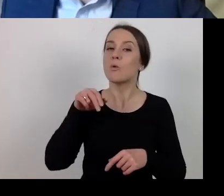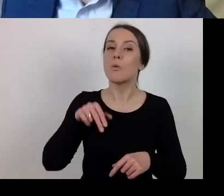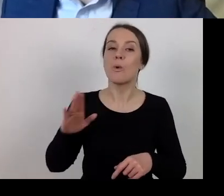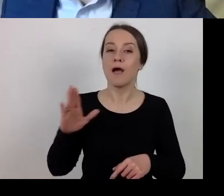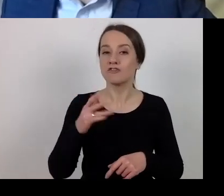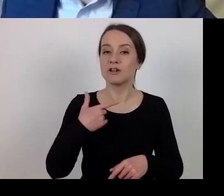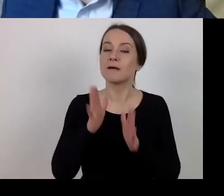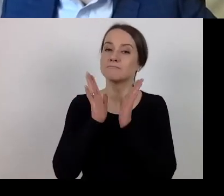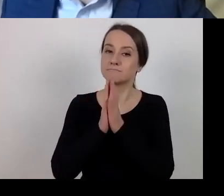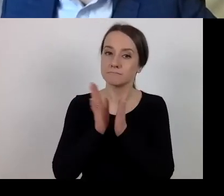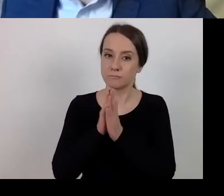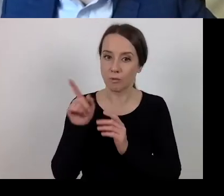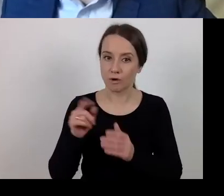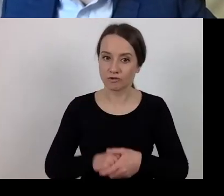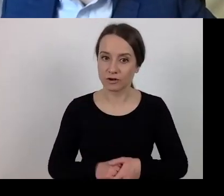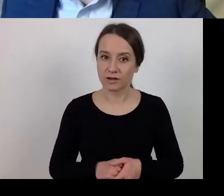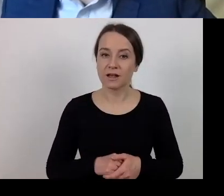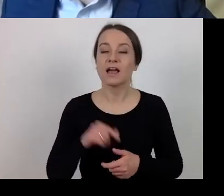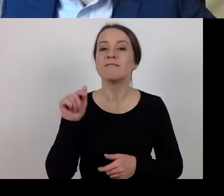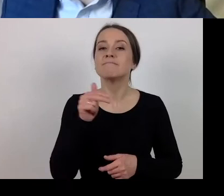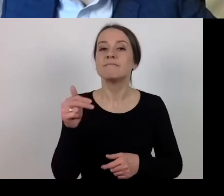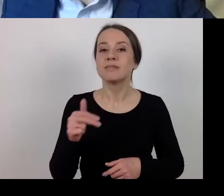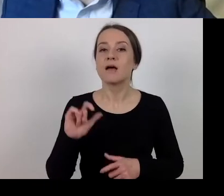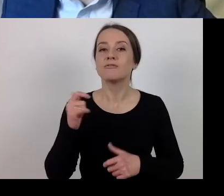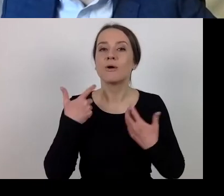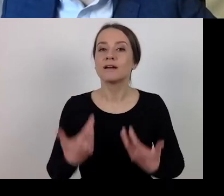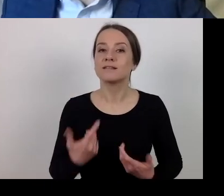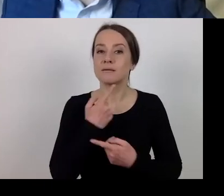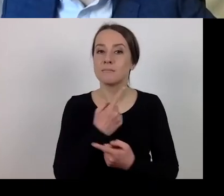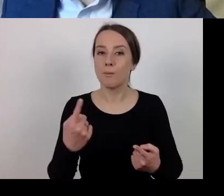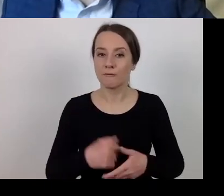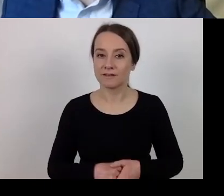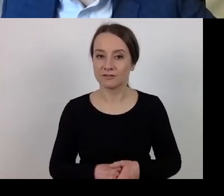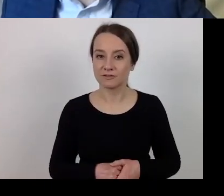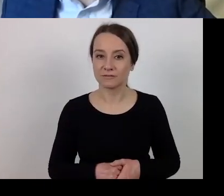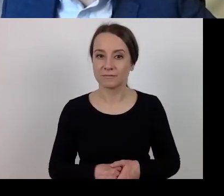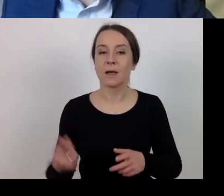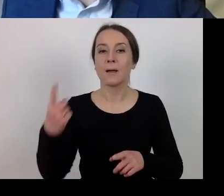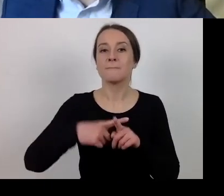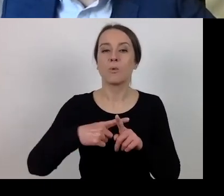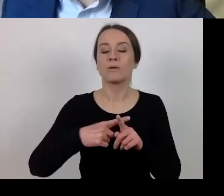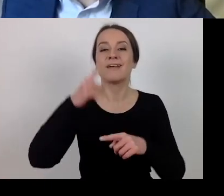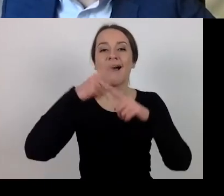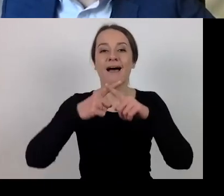the issues which I would still like to discuss, and, at the same time, I'd like you to fill in the survey.